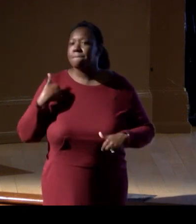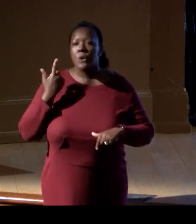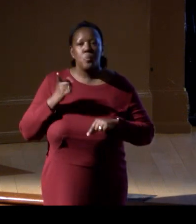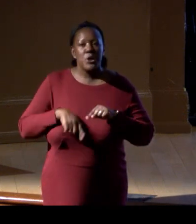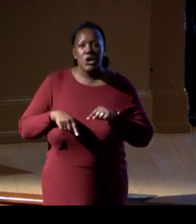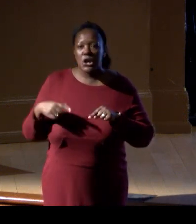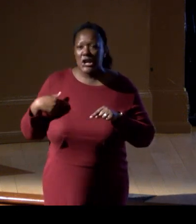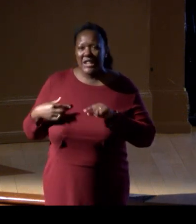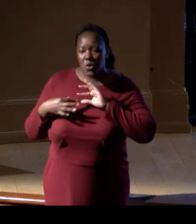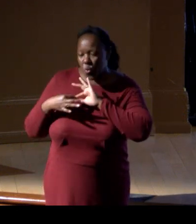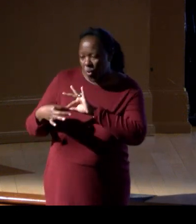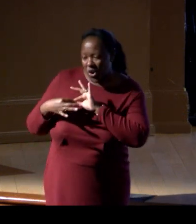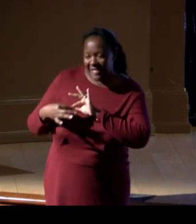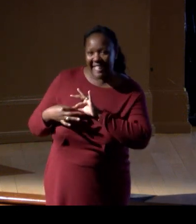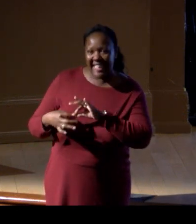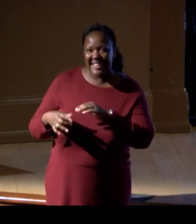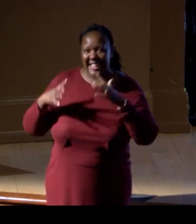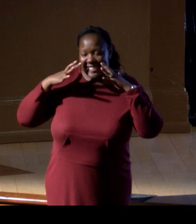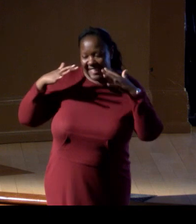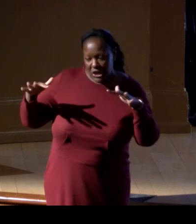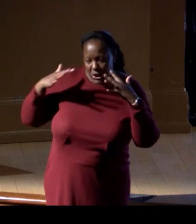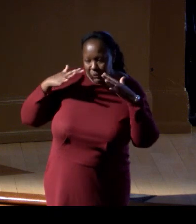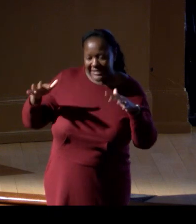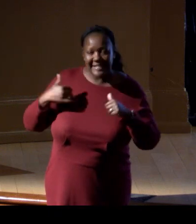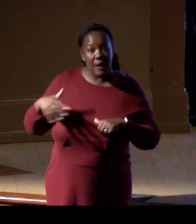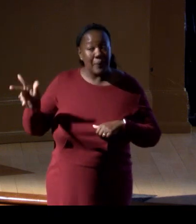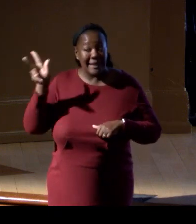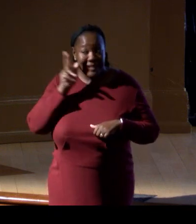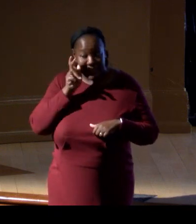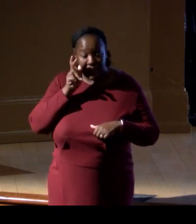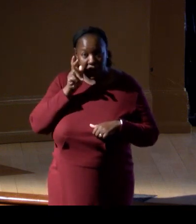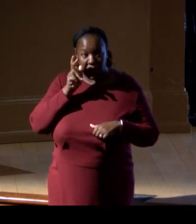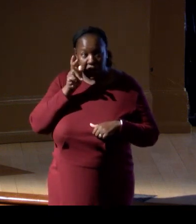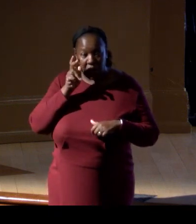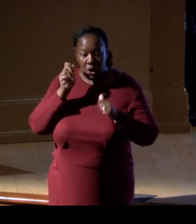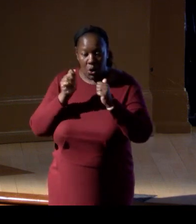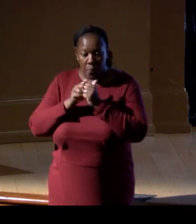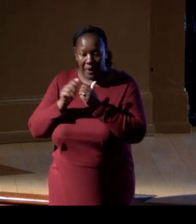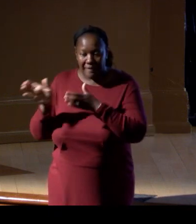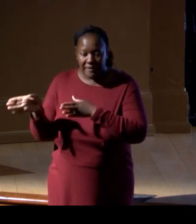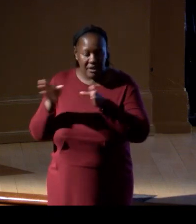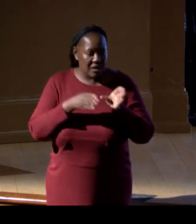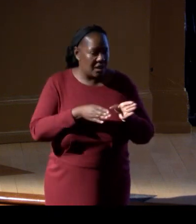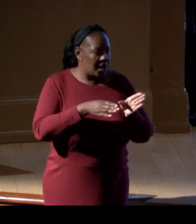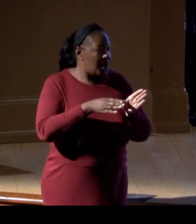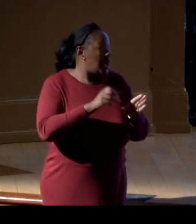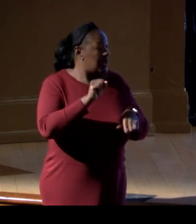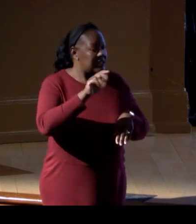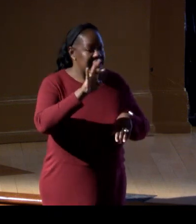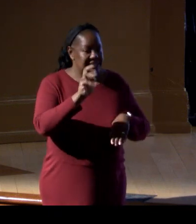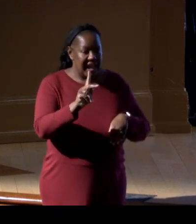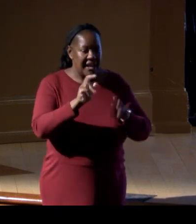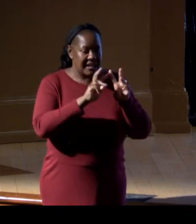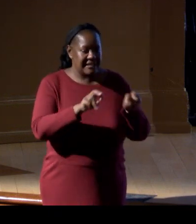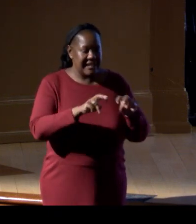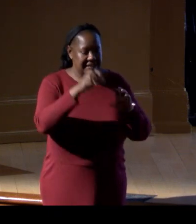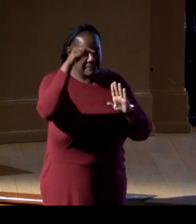the amount of acoustic activity we were hearing with stock assessment surveys, because stock assessment surveys can't get out that often.